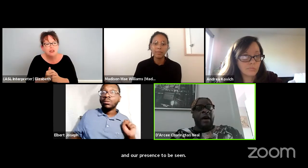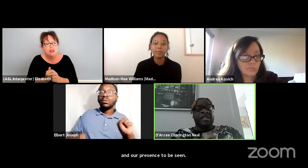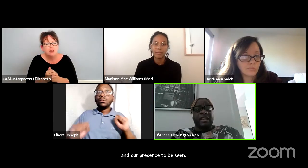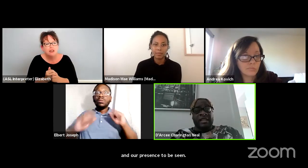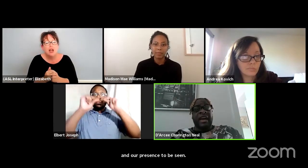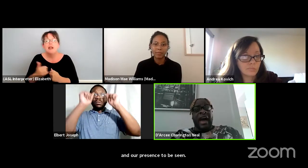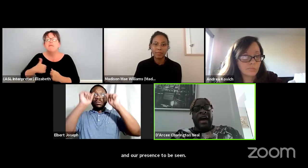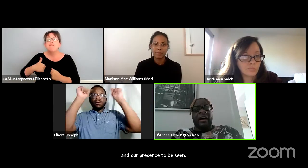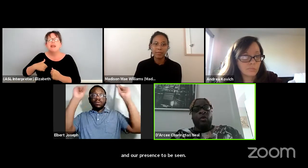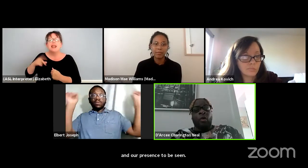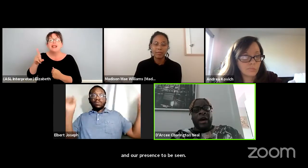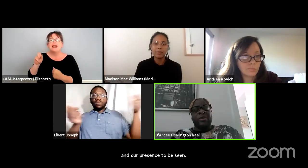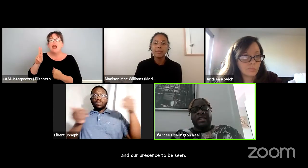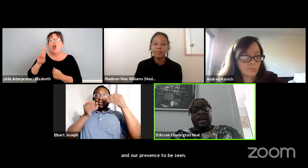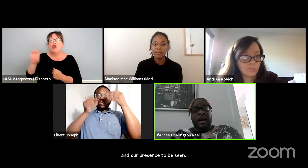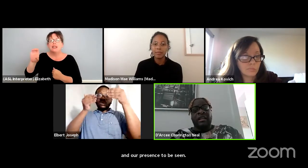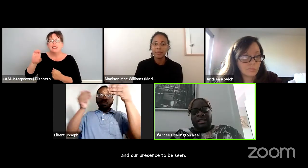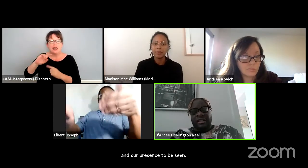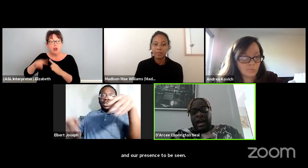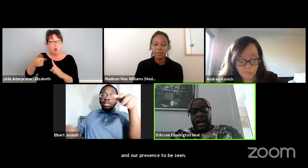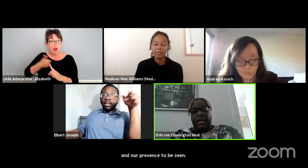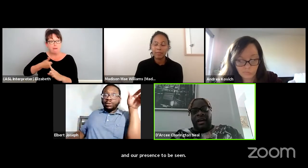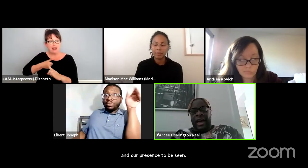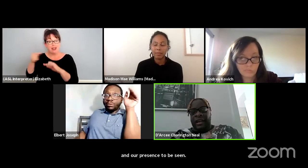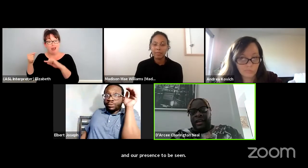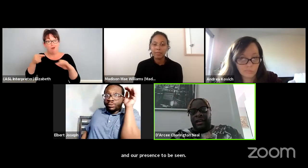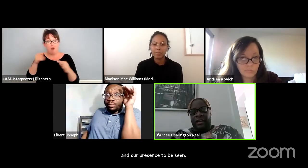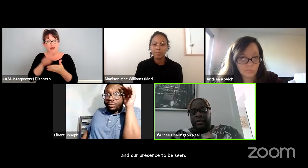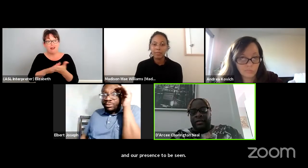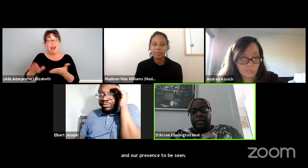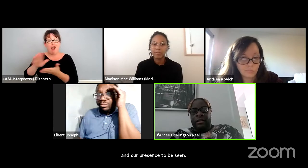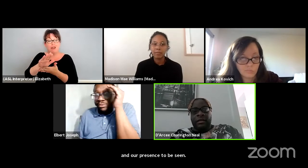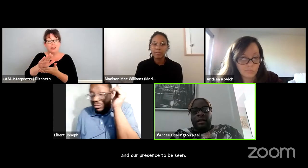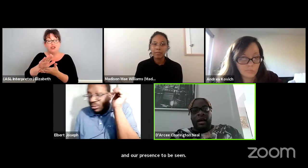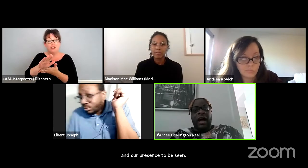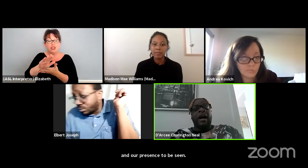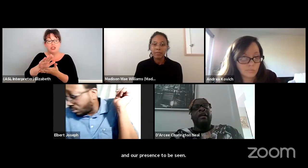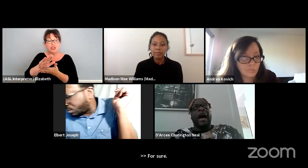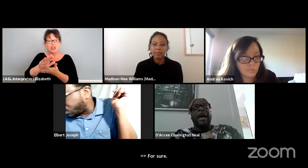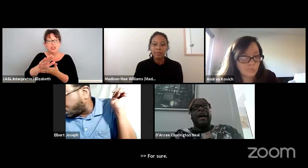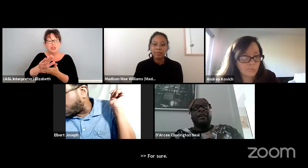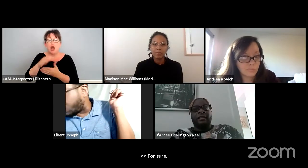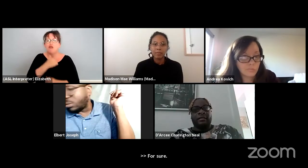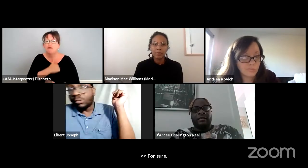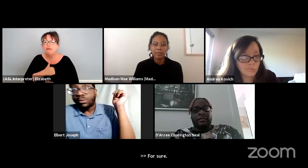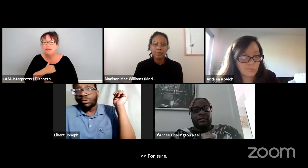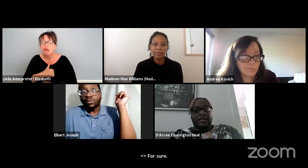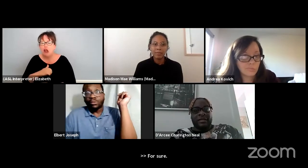I was just gonna say I when I was in college, I had.. Go on D'Arcee So I was just trying to finish my story